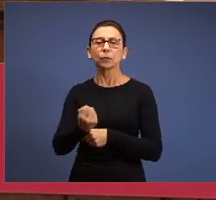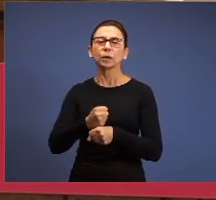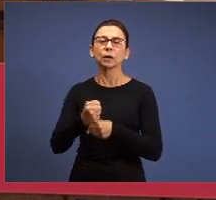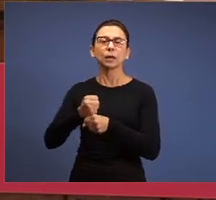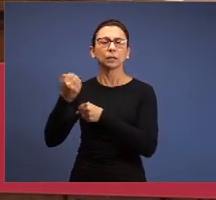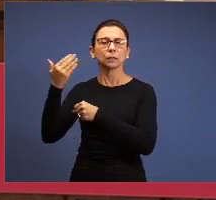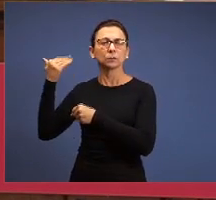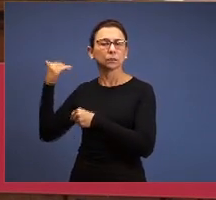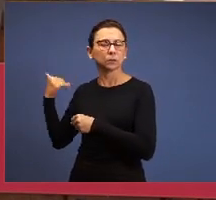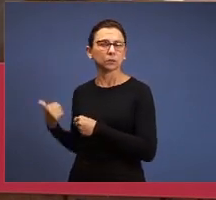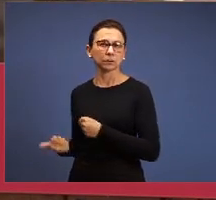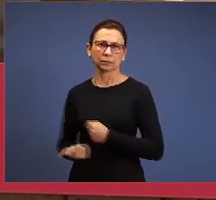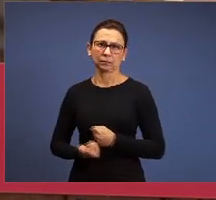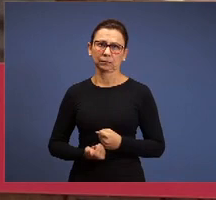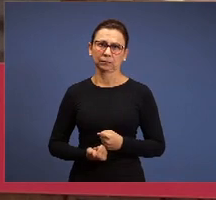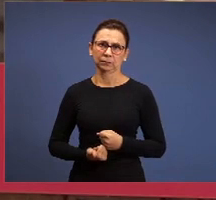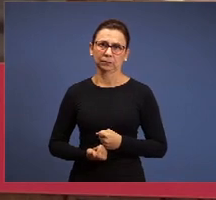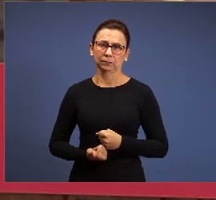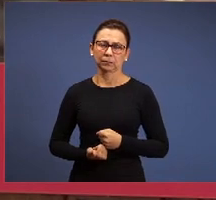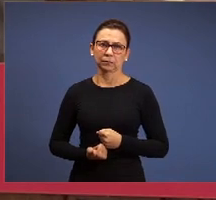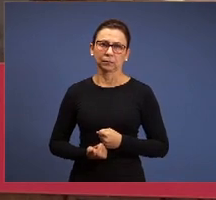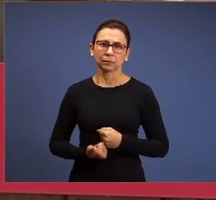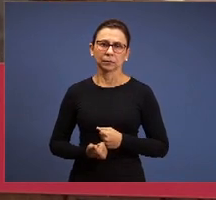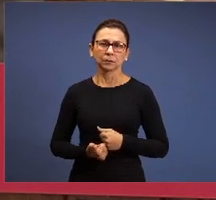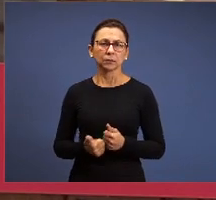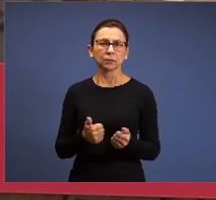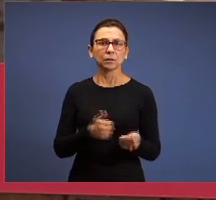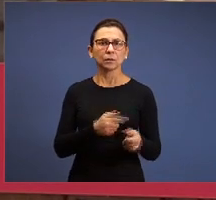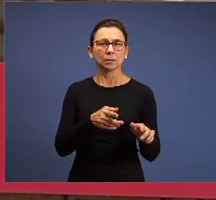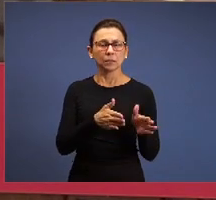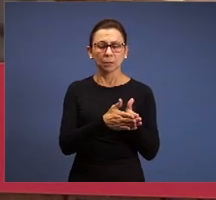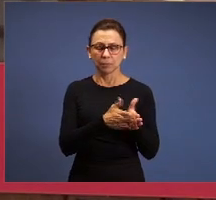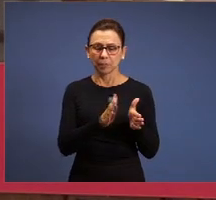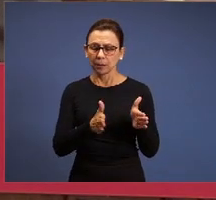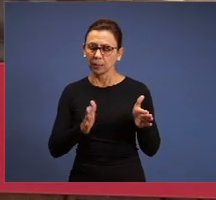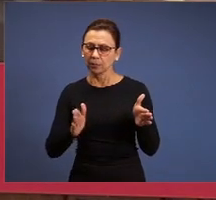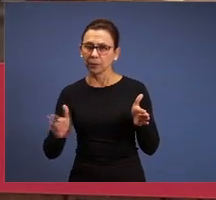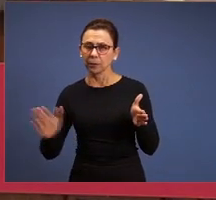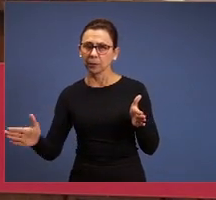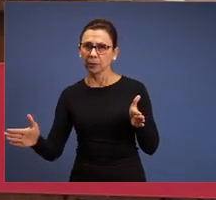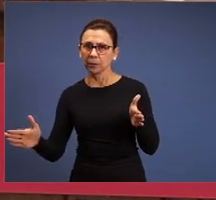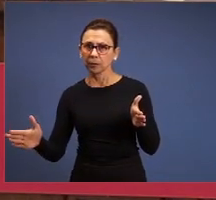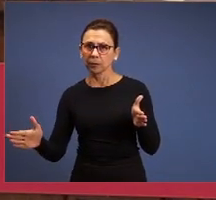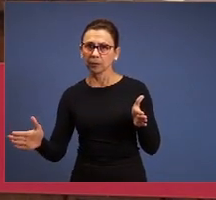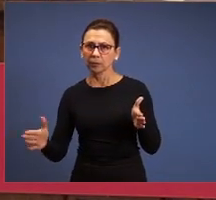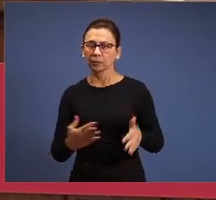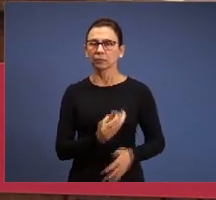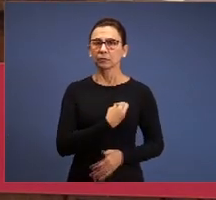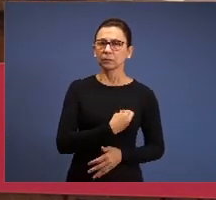living, on the last time, this one we’re living, the struggles